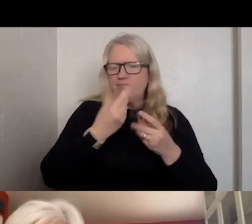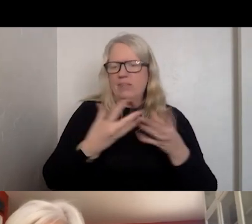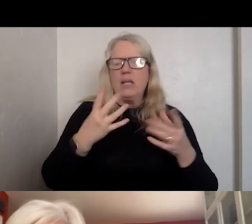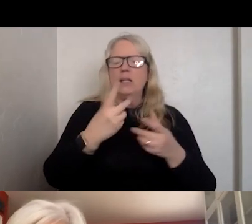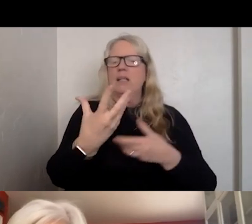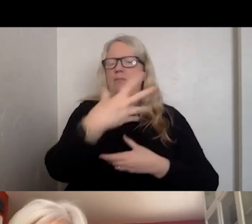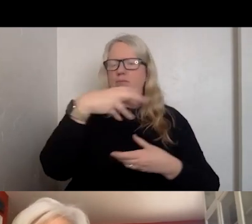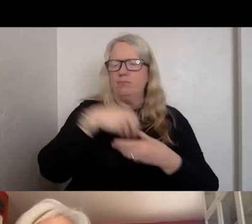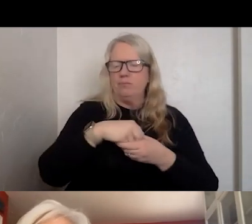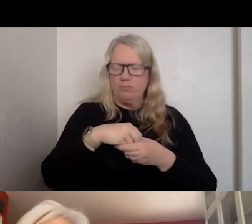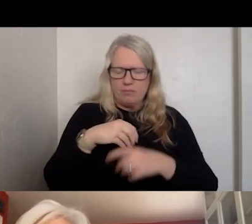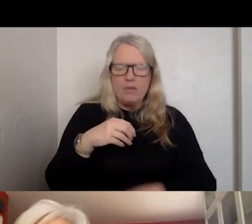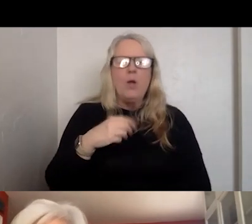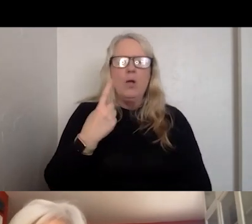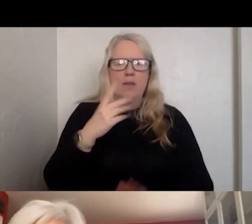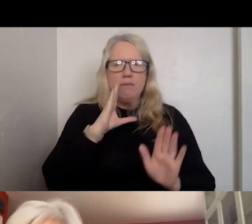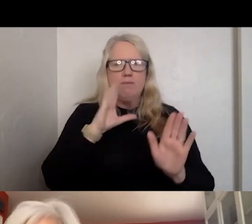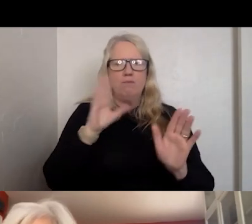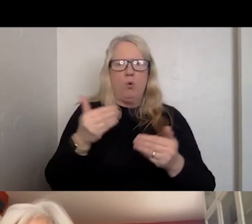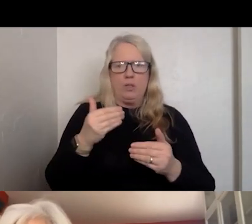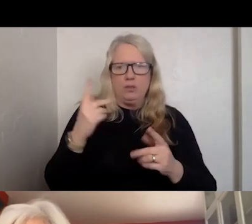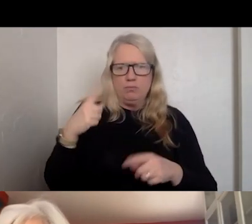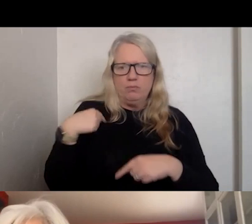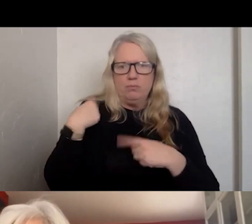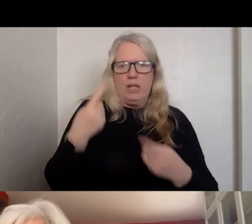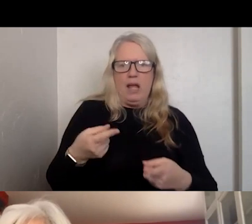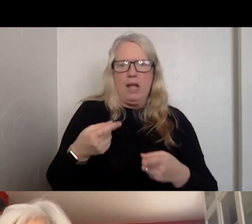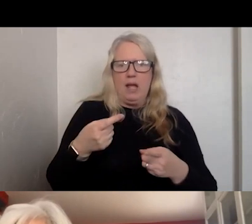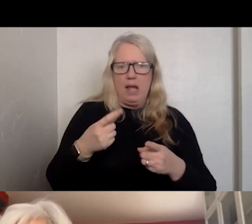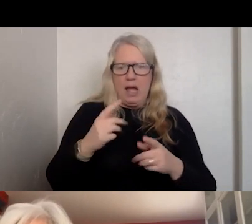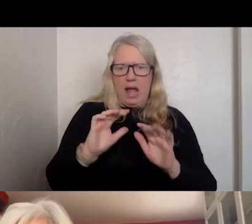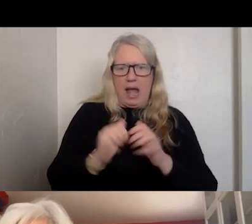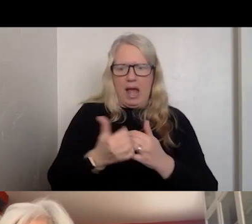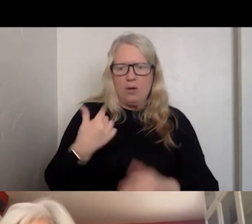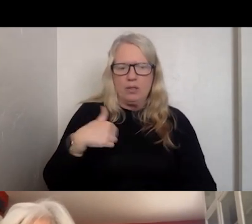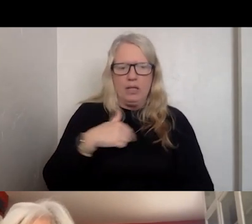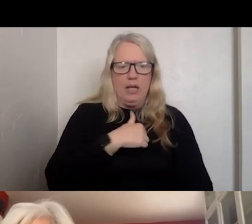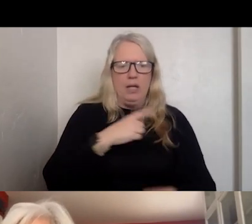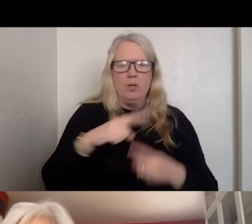ONE OF THE FOCUS IS REALLY HOW CAN WE ENGAGE NONCLINICAL